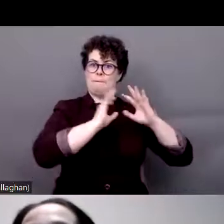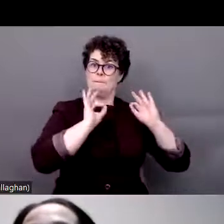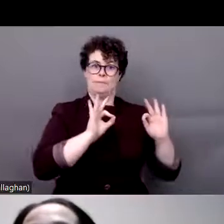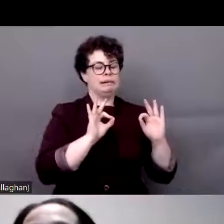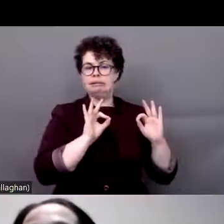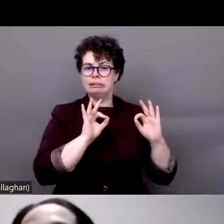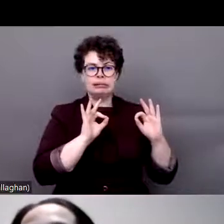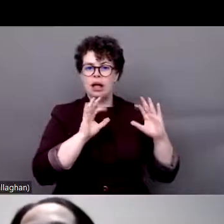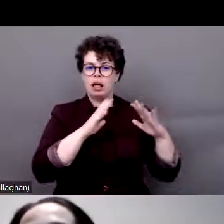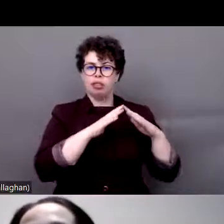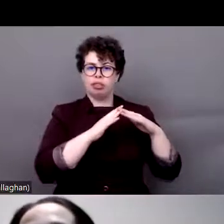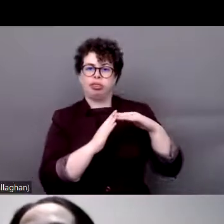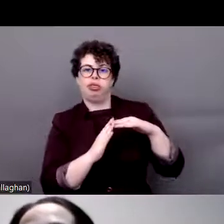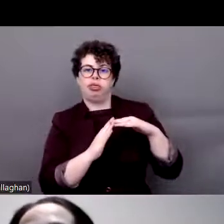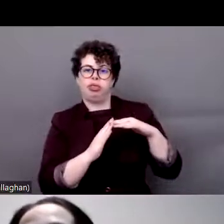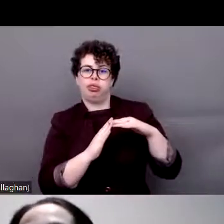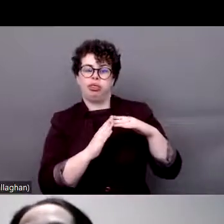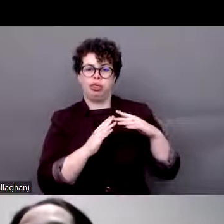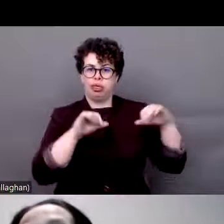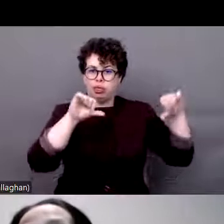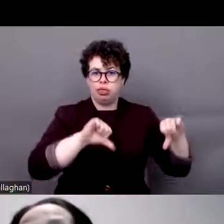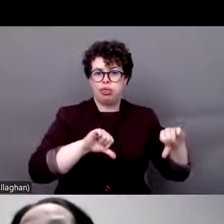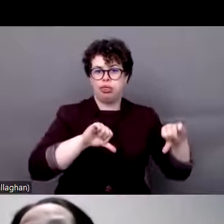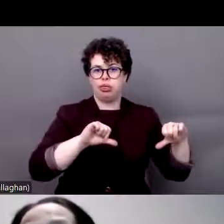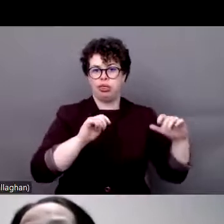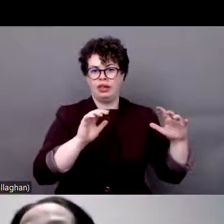poor houses. Usually the houses are